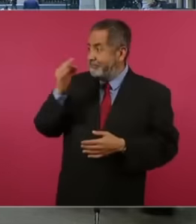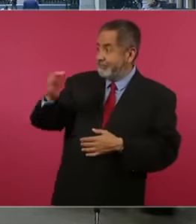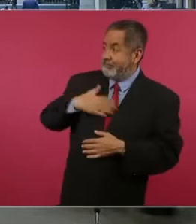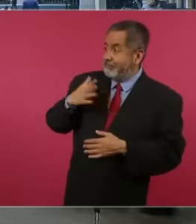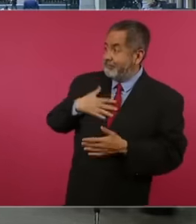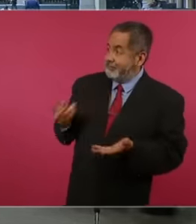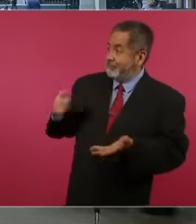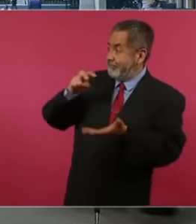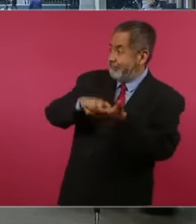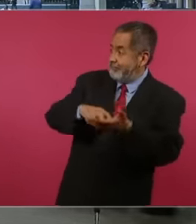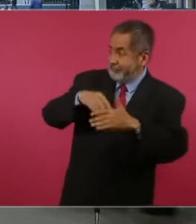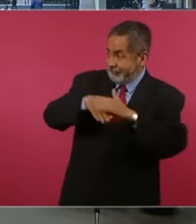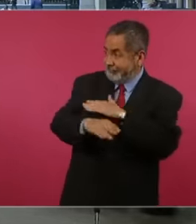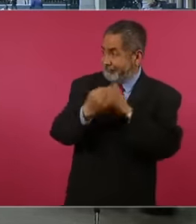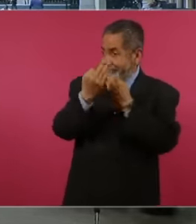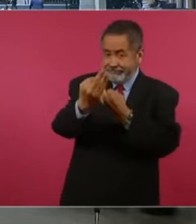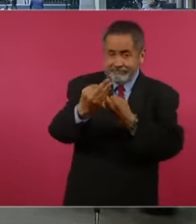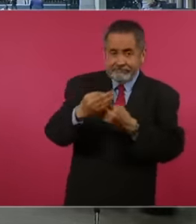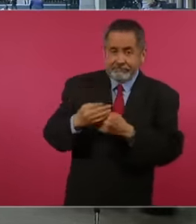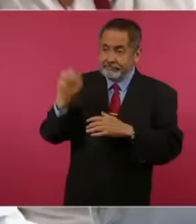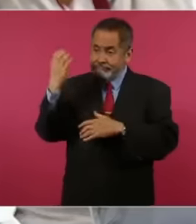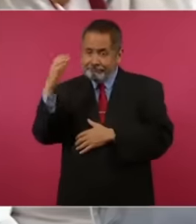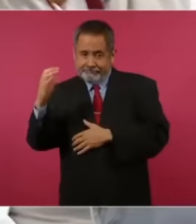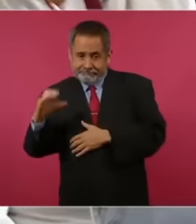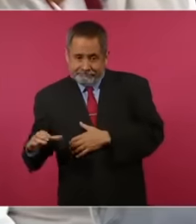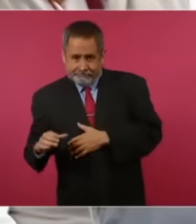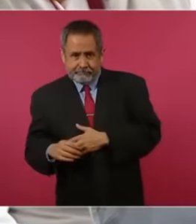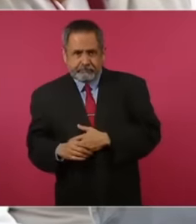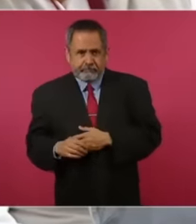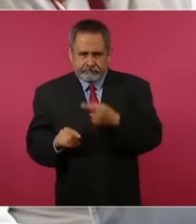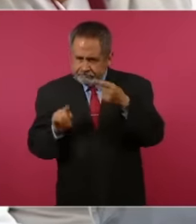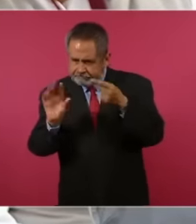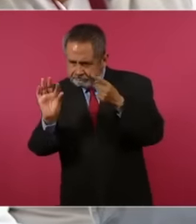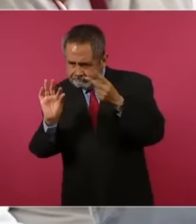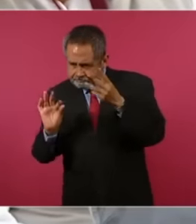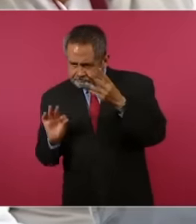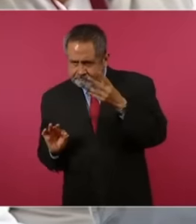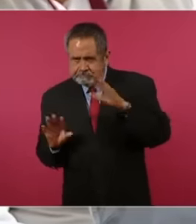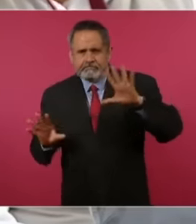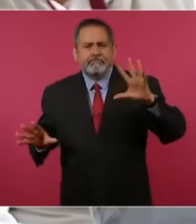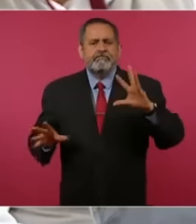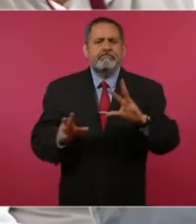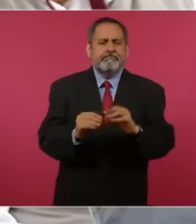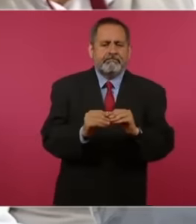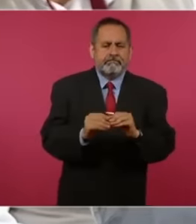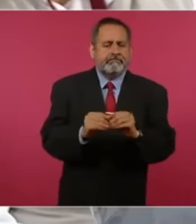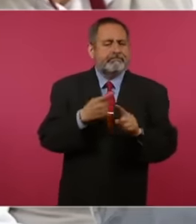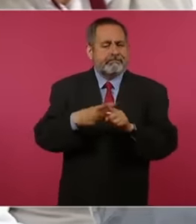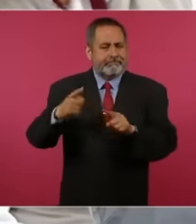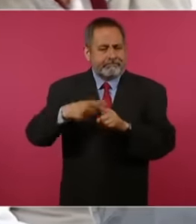be here with you and I compiled a summary of all the messages that I received from